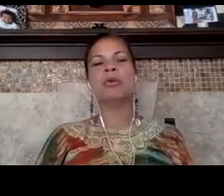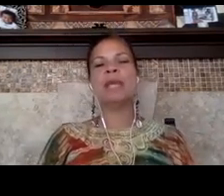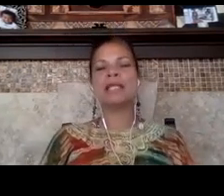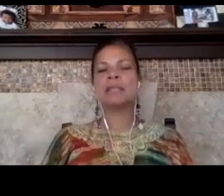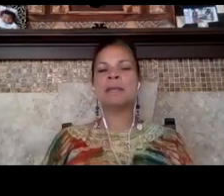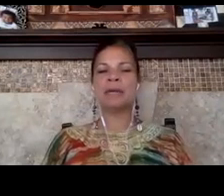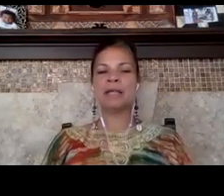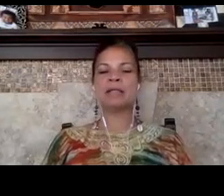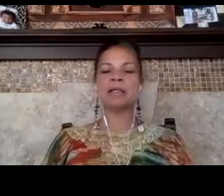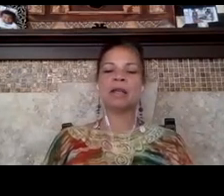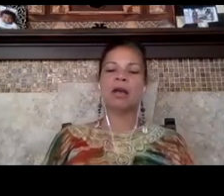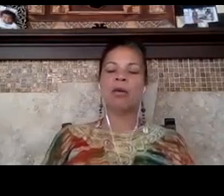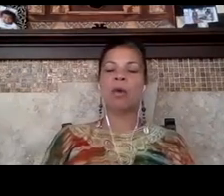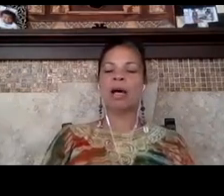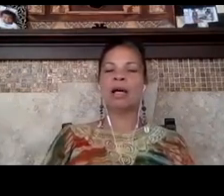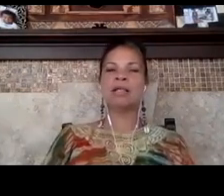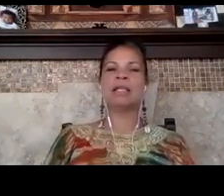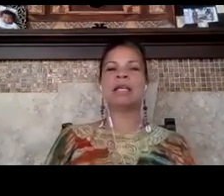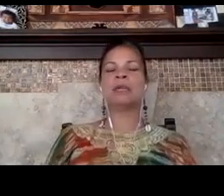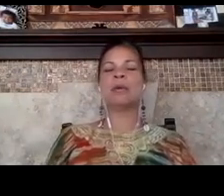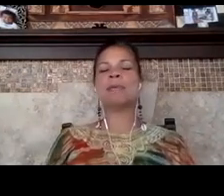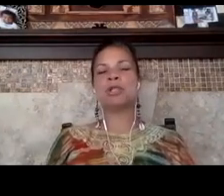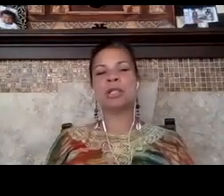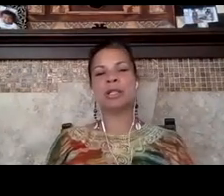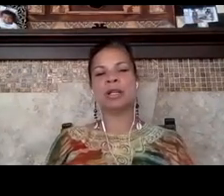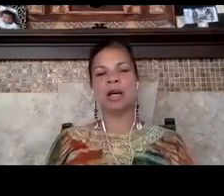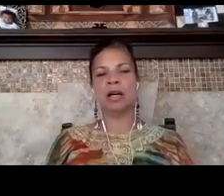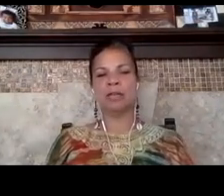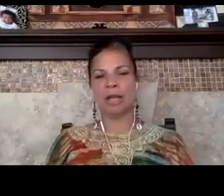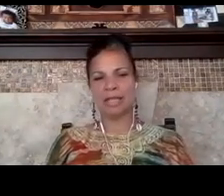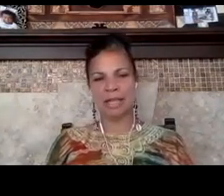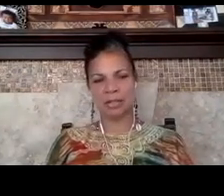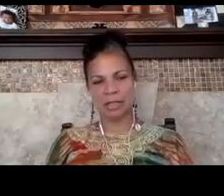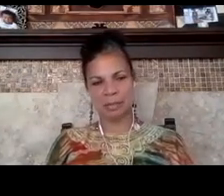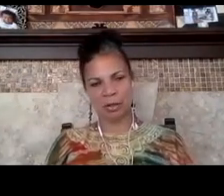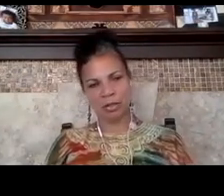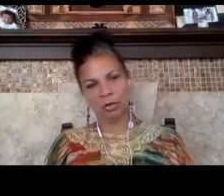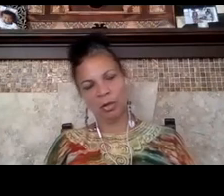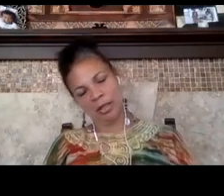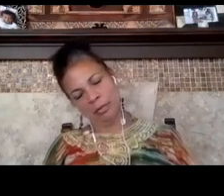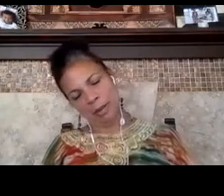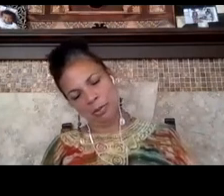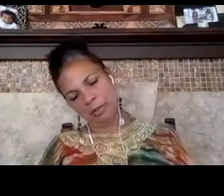we experienced was the eruption of los angeles but also the eruption of